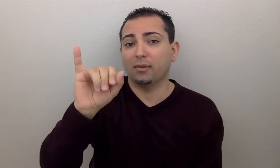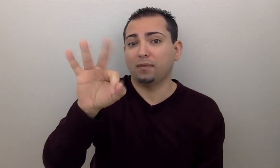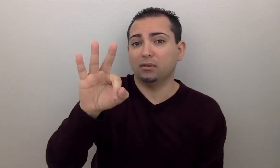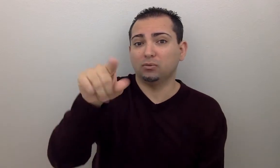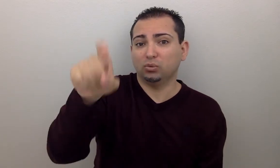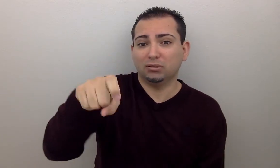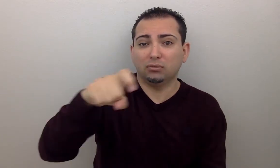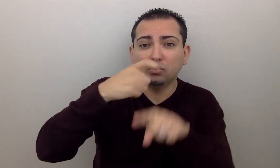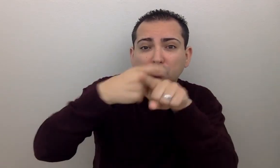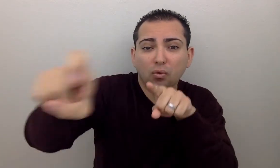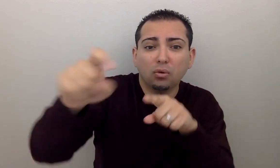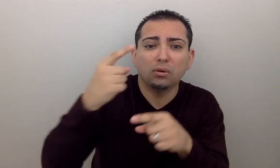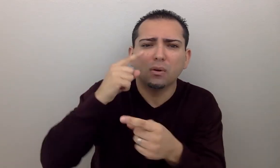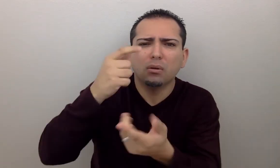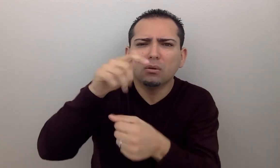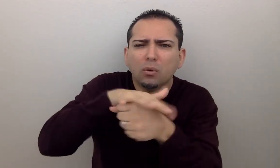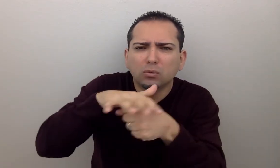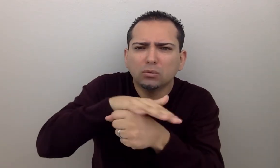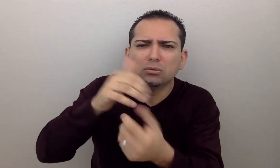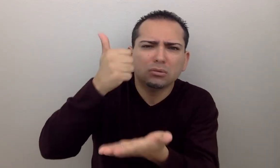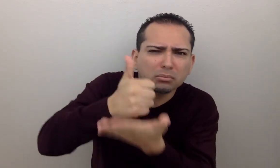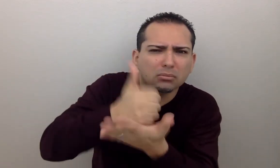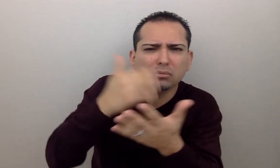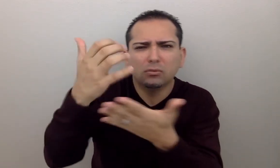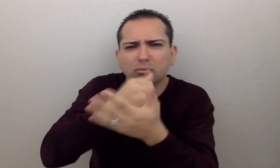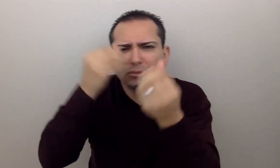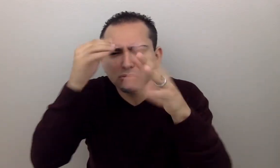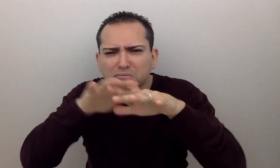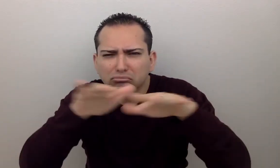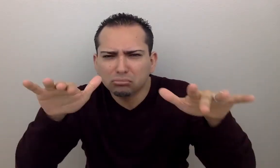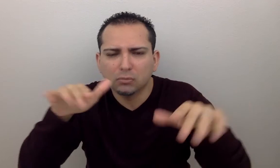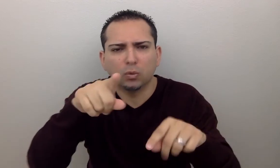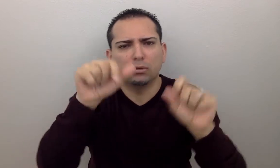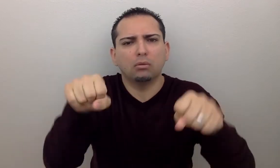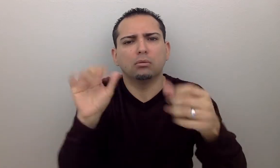If you need to call any location for help or more information,